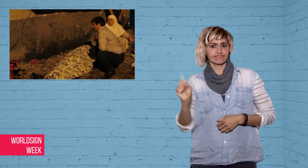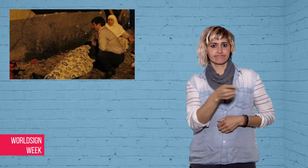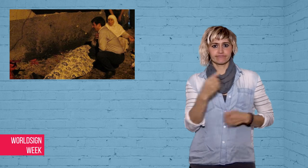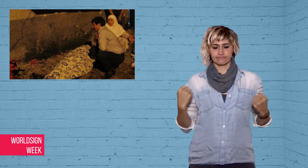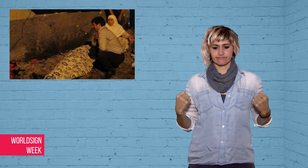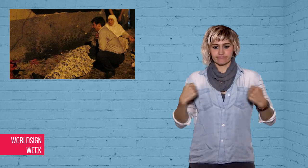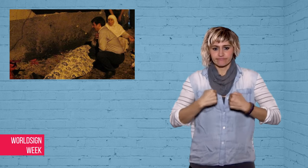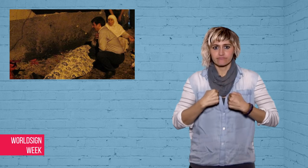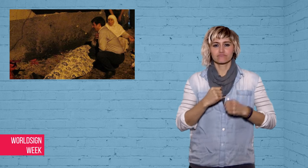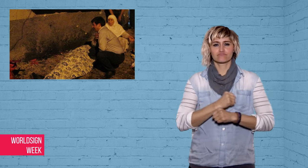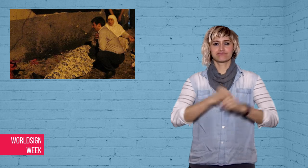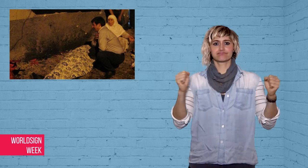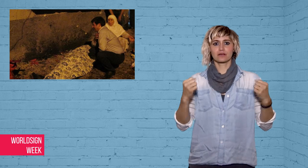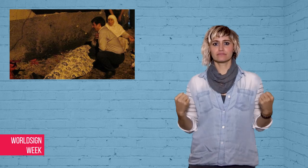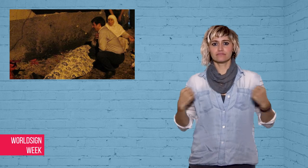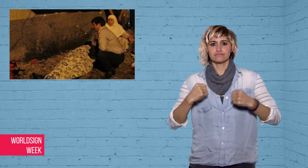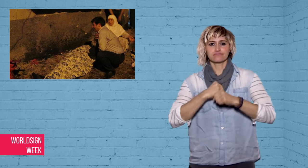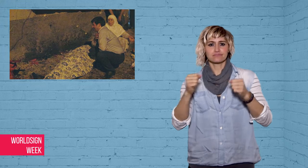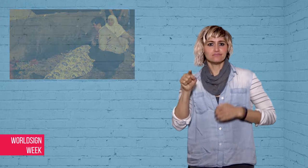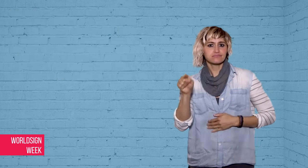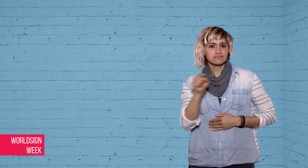bombs before.